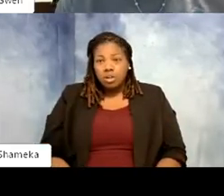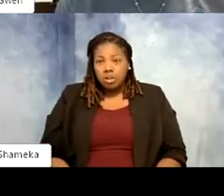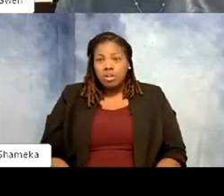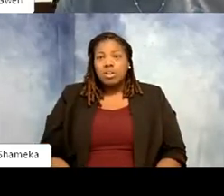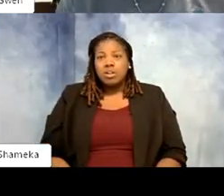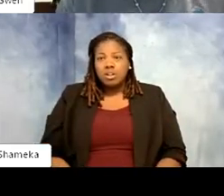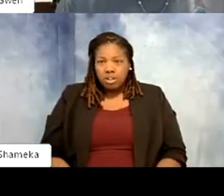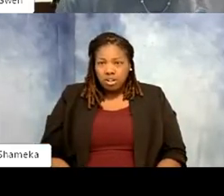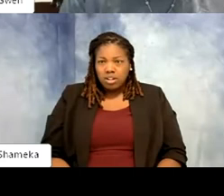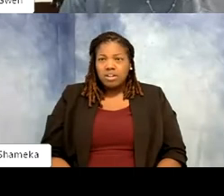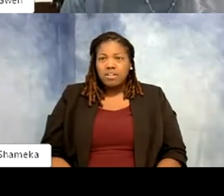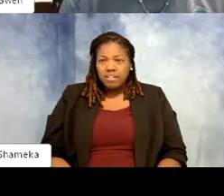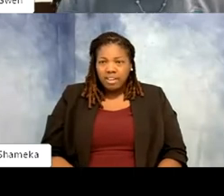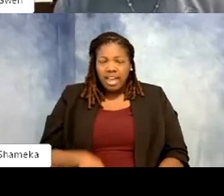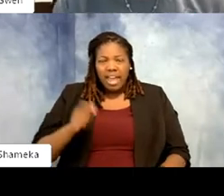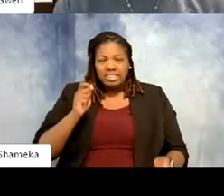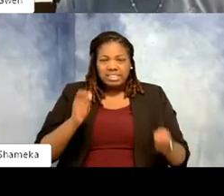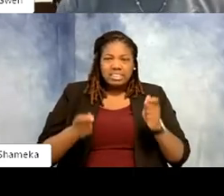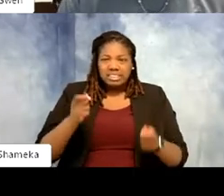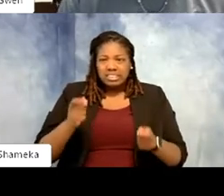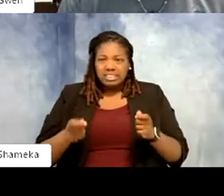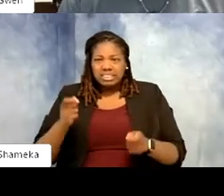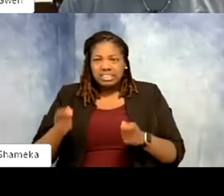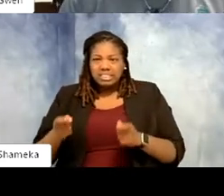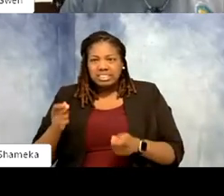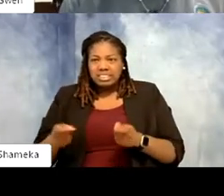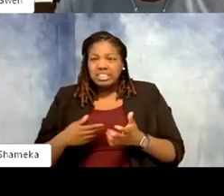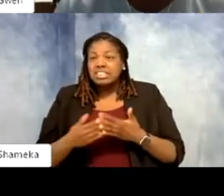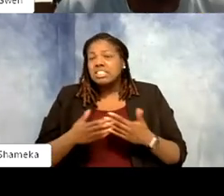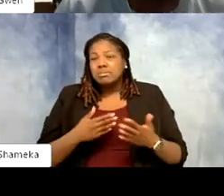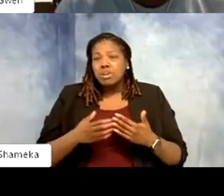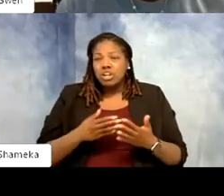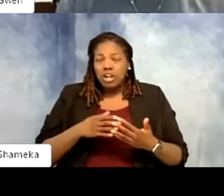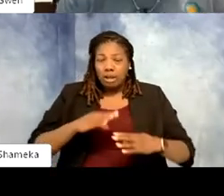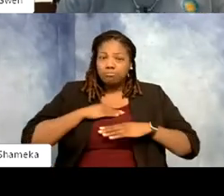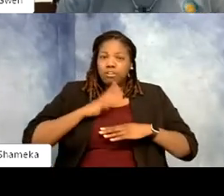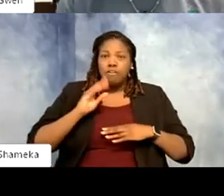word smithing from volunteer to intern. Didn't matter as long as I was doing 40 hours. And again,